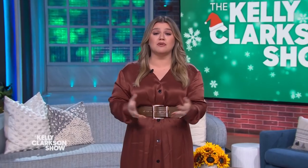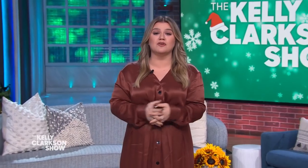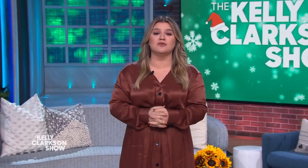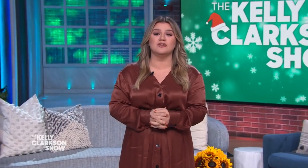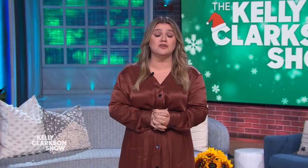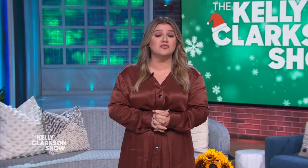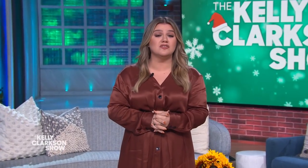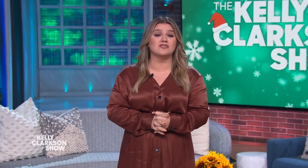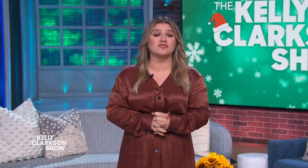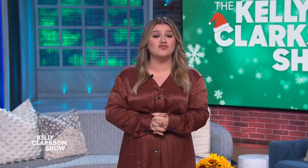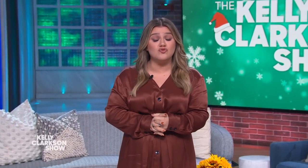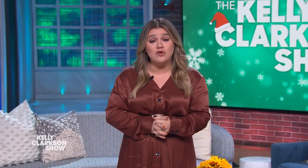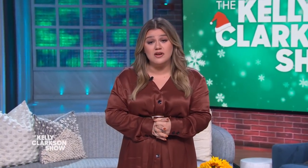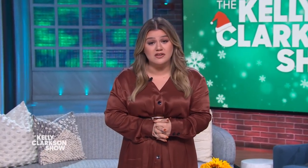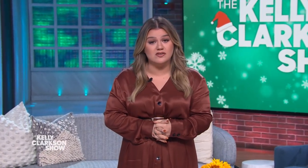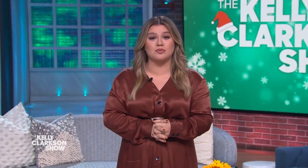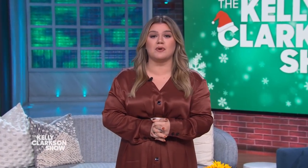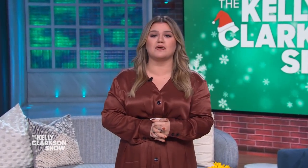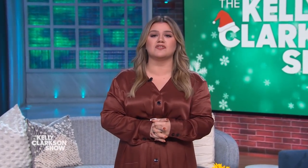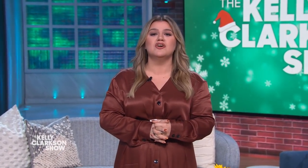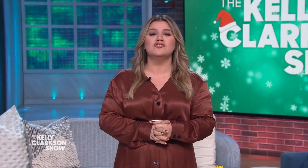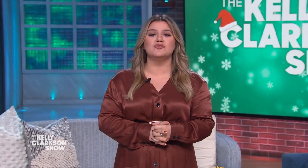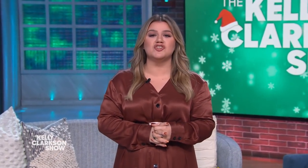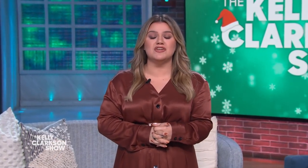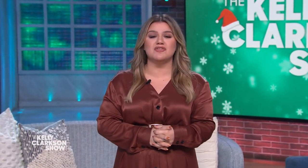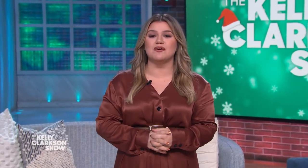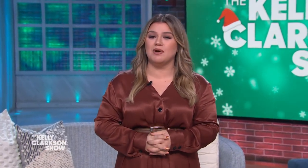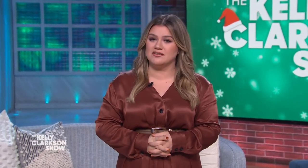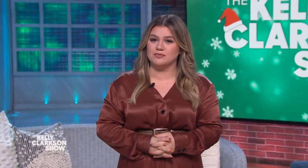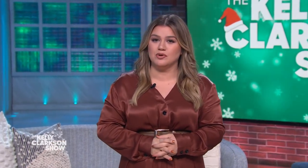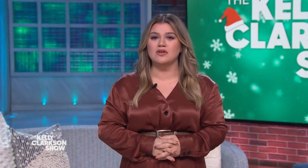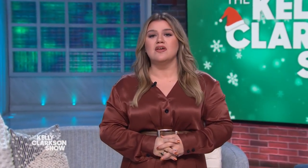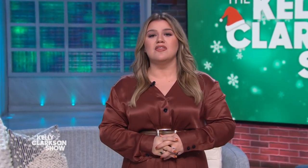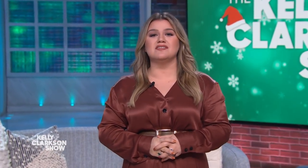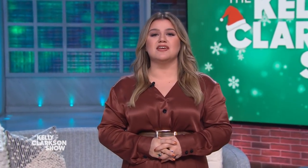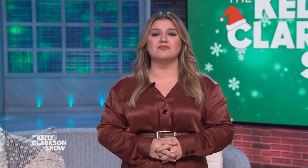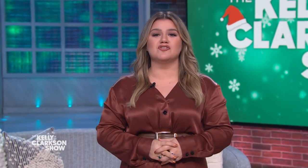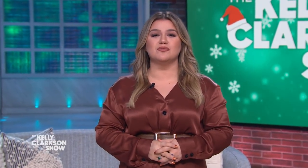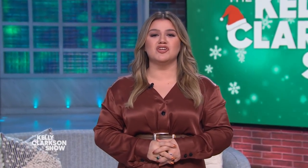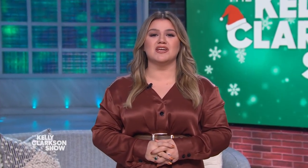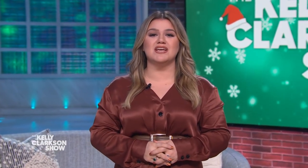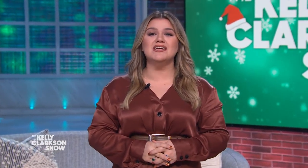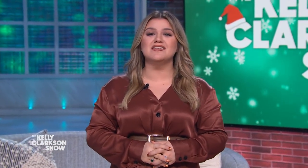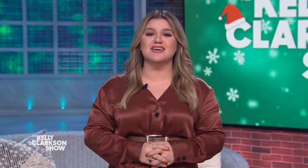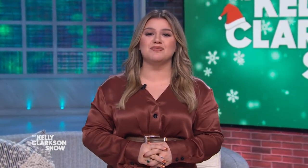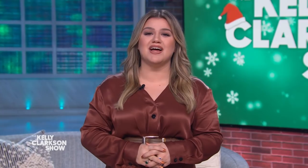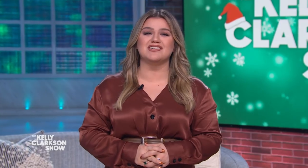but who uses his extraordinary superpowers to achieve the impossible. That same description can easily apply